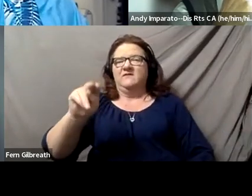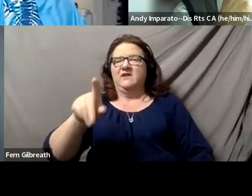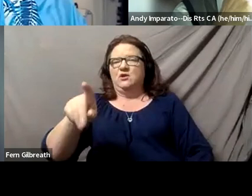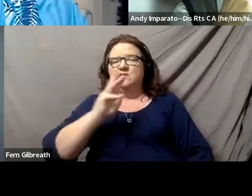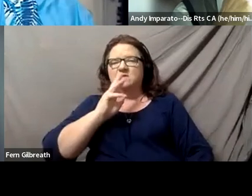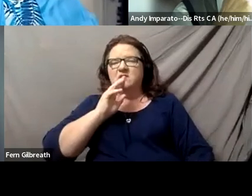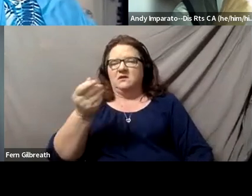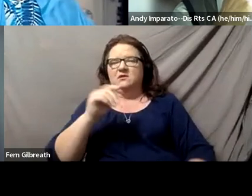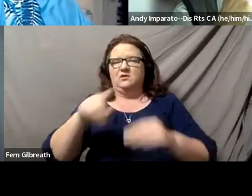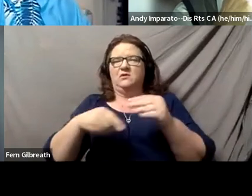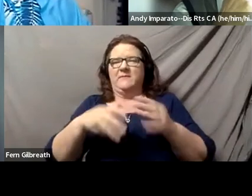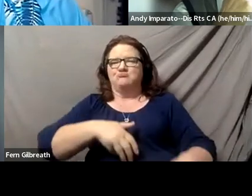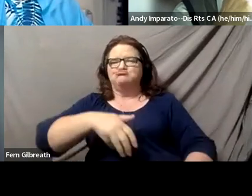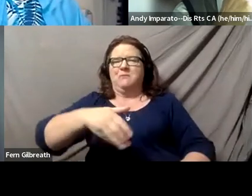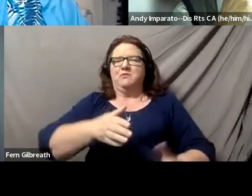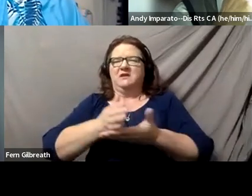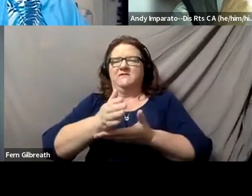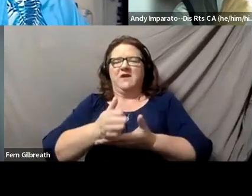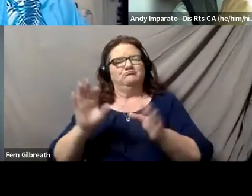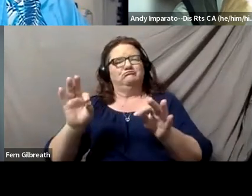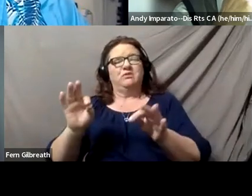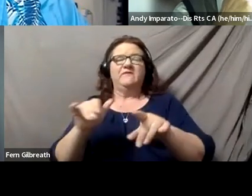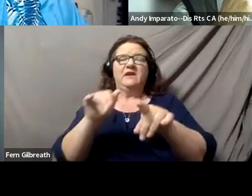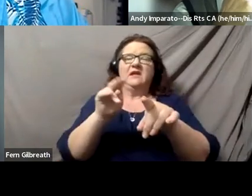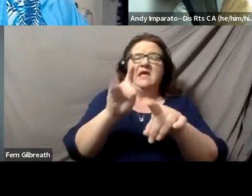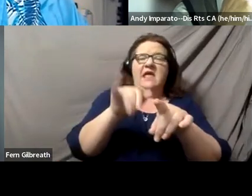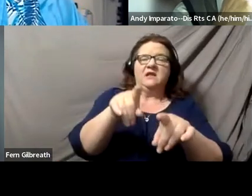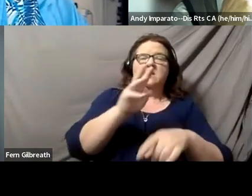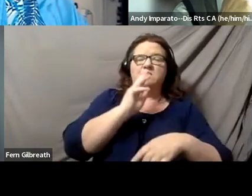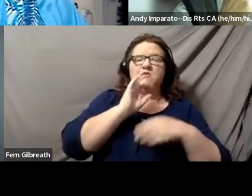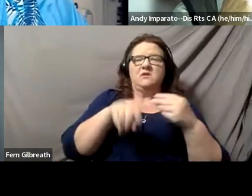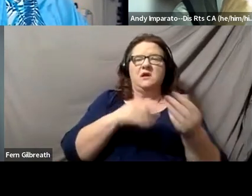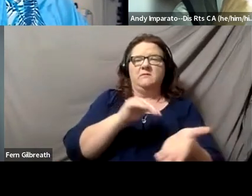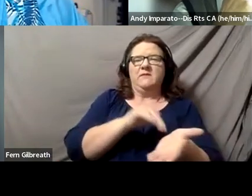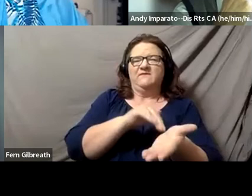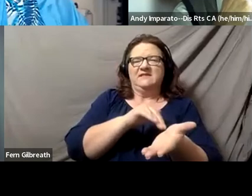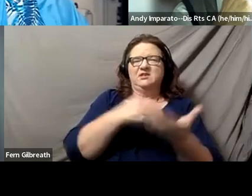That certainly involves health care providers. Andy, you spoke about physicians and health care providers